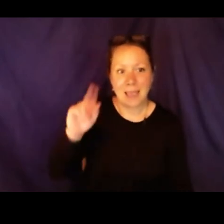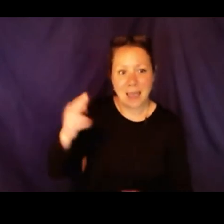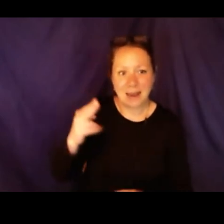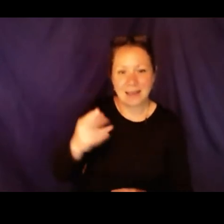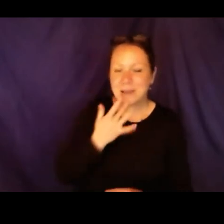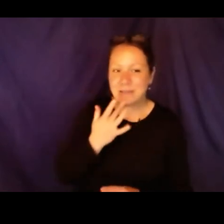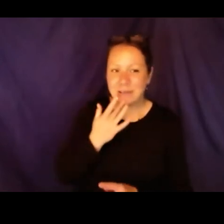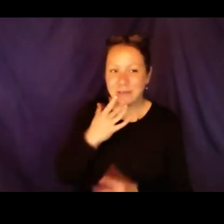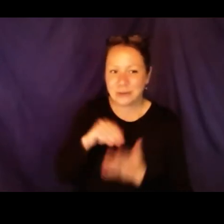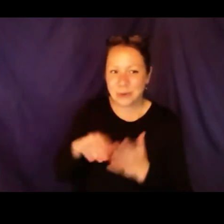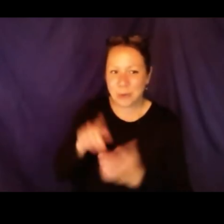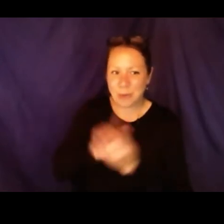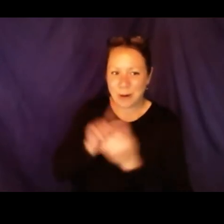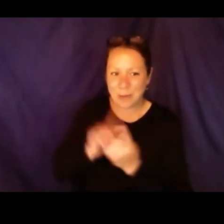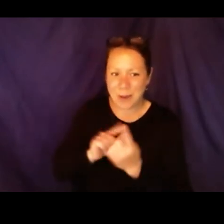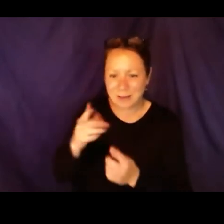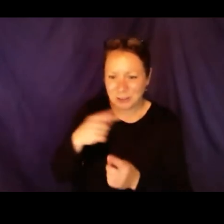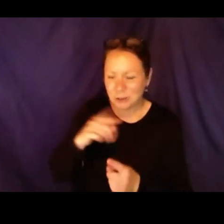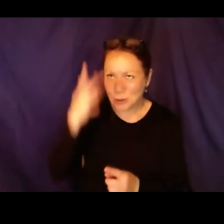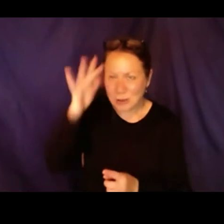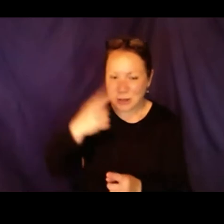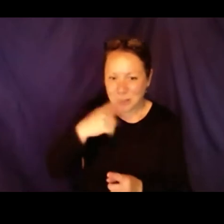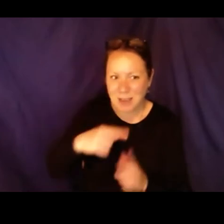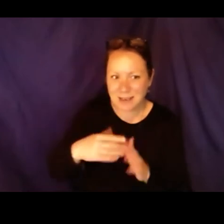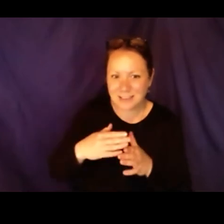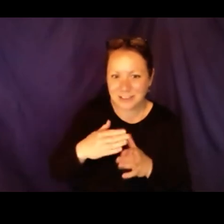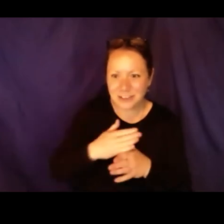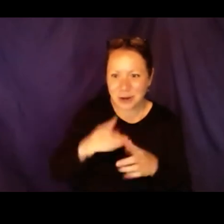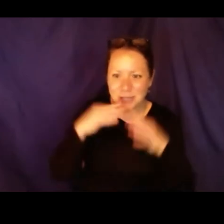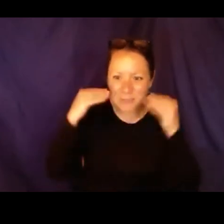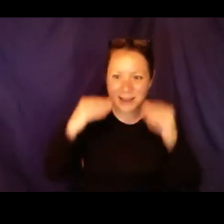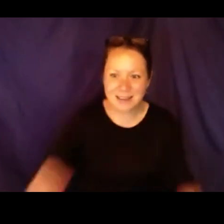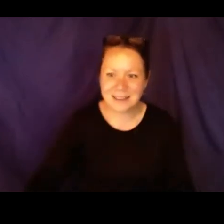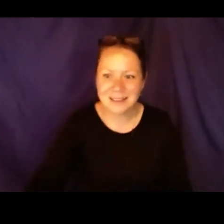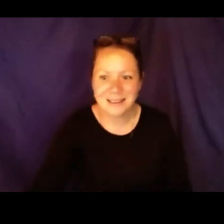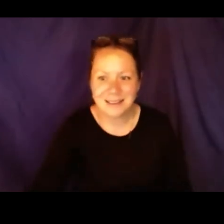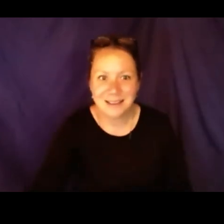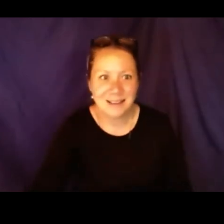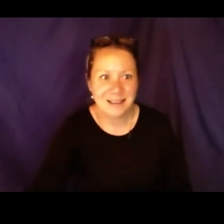just want to see you. Hannah is one of my favorite students I meet on a 1:1